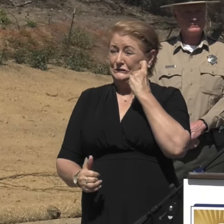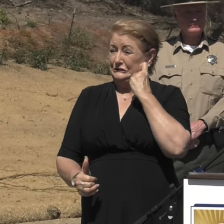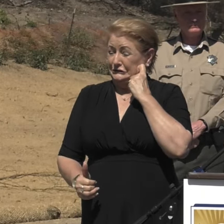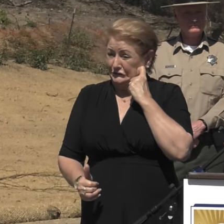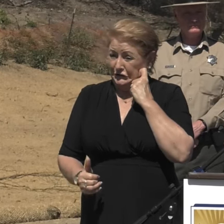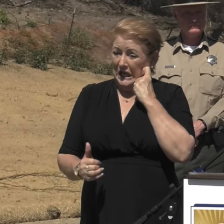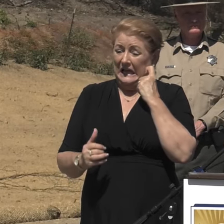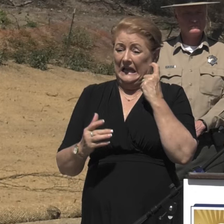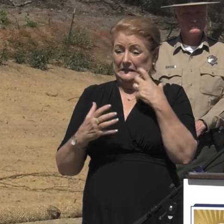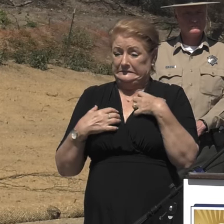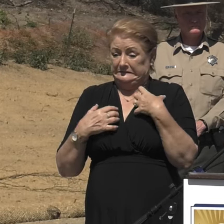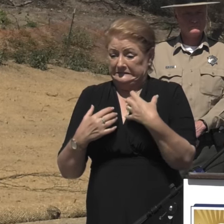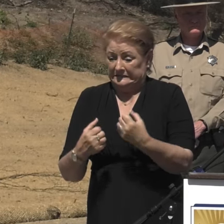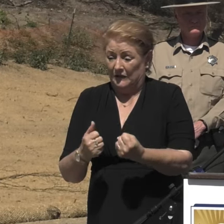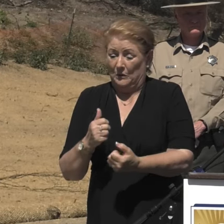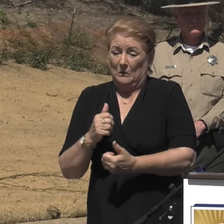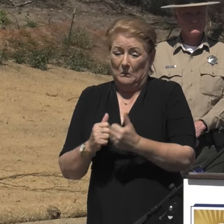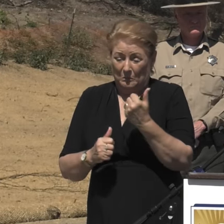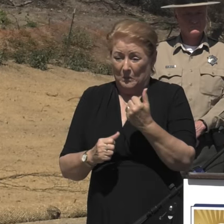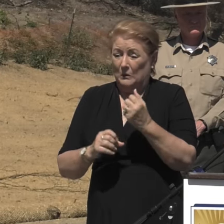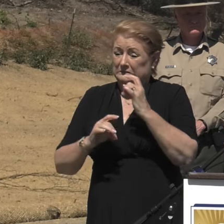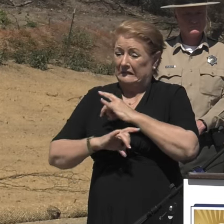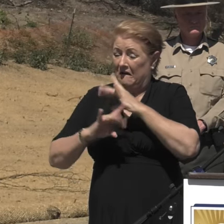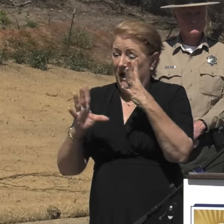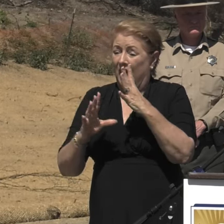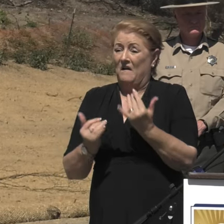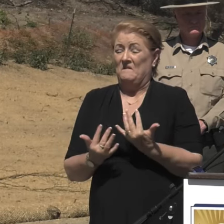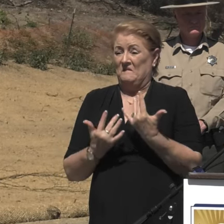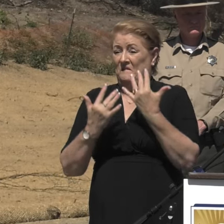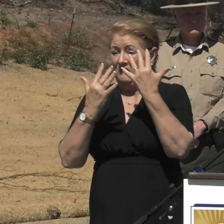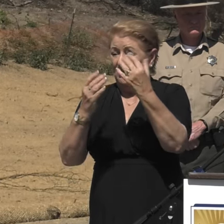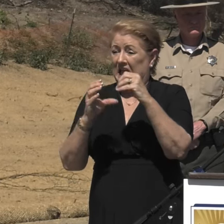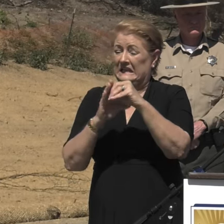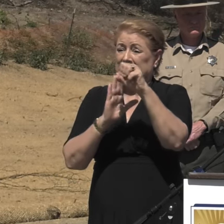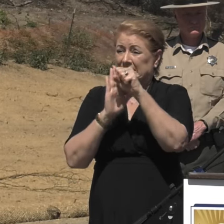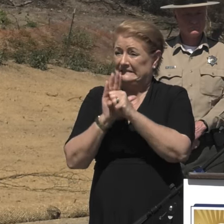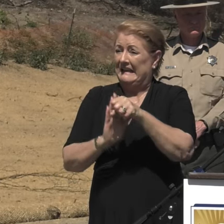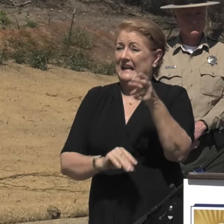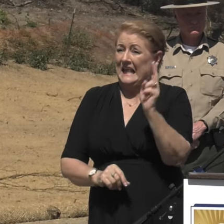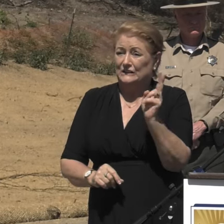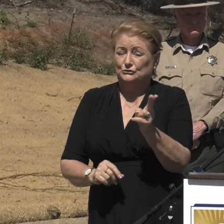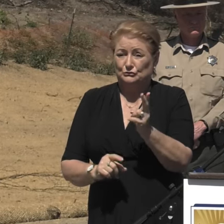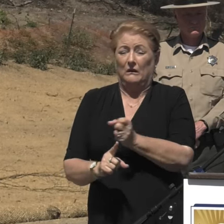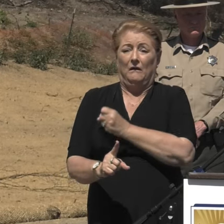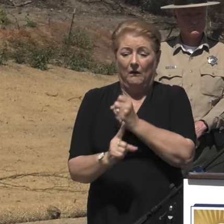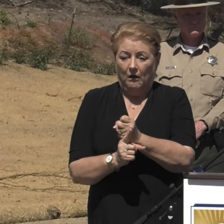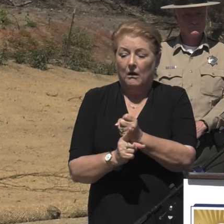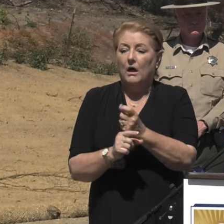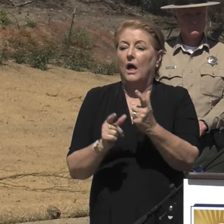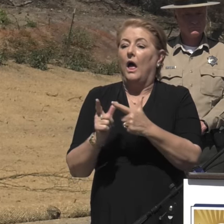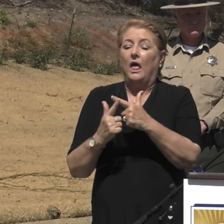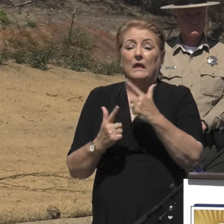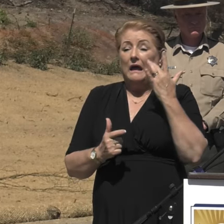deadliest and most destructive series of fires in state history, but California got to work.